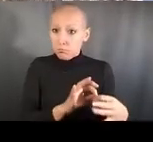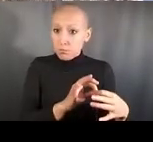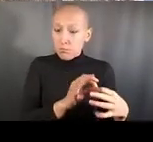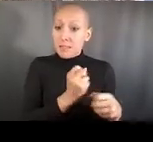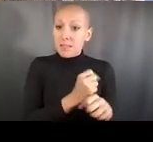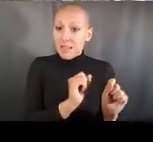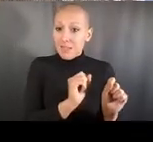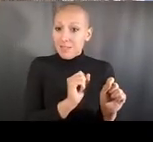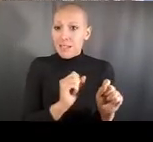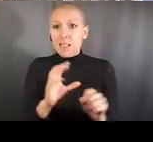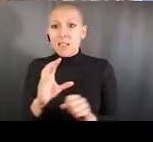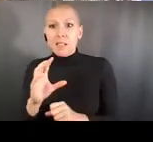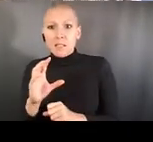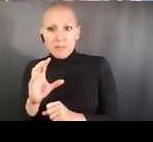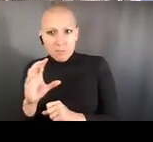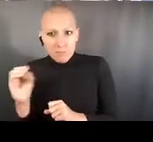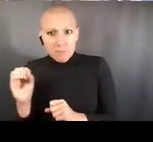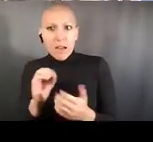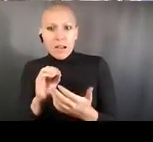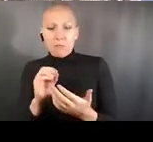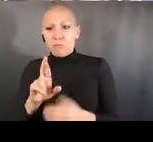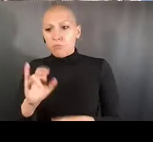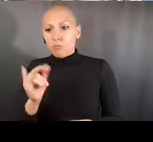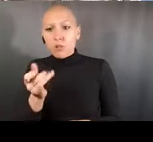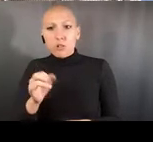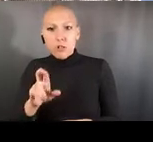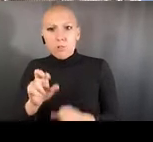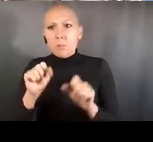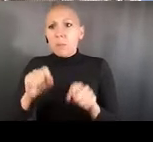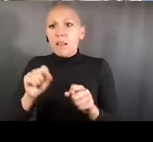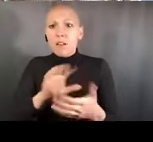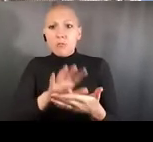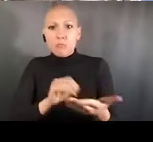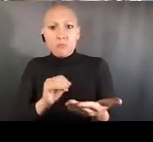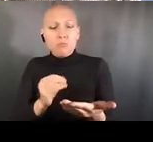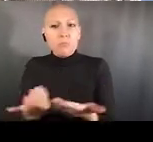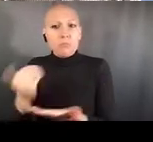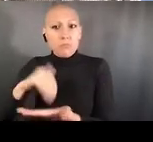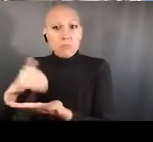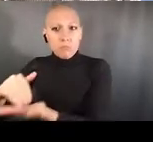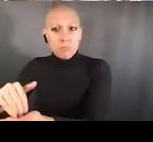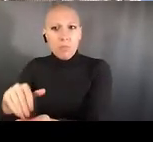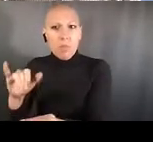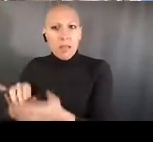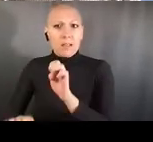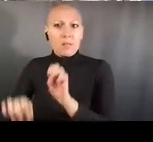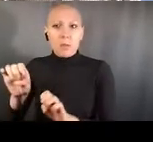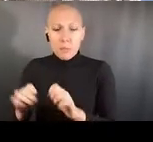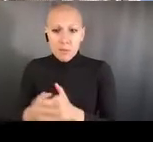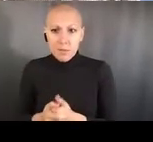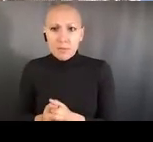and it'll be to everyone's benefit. We're also hoping to partner with professional societies